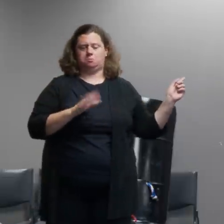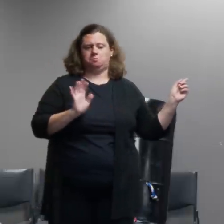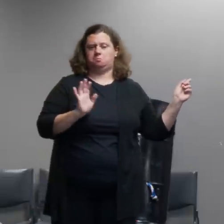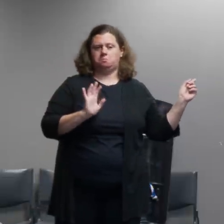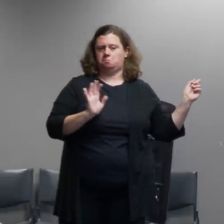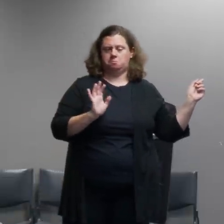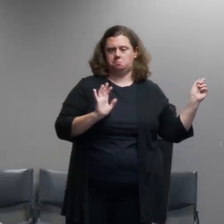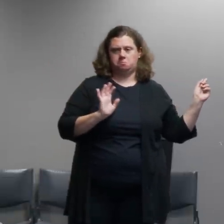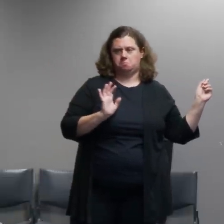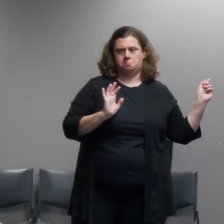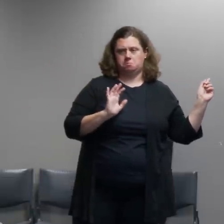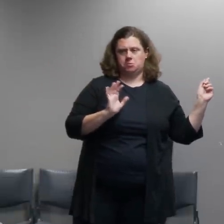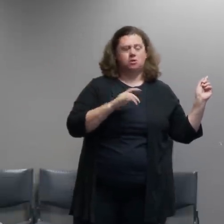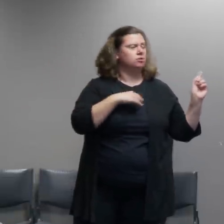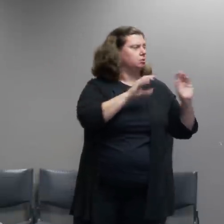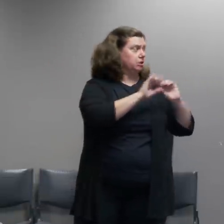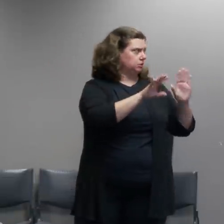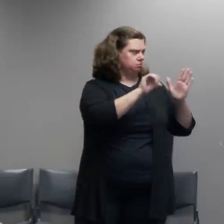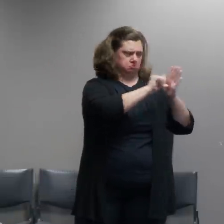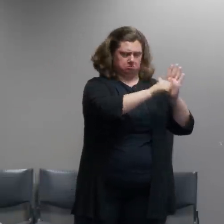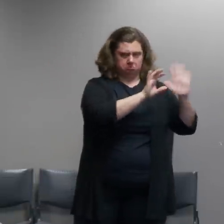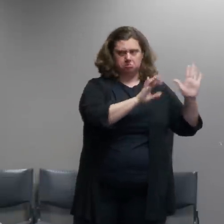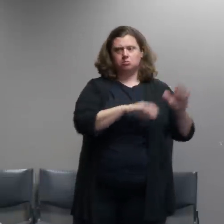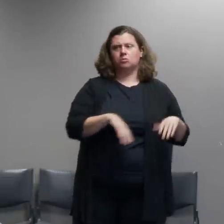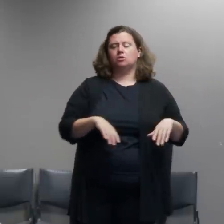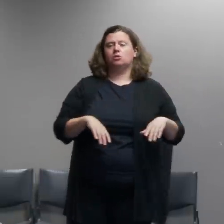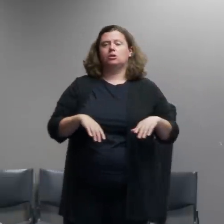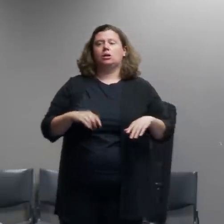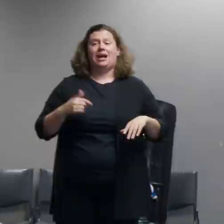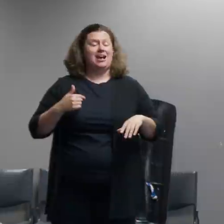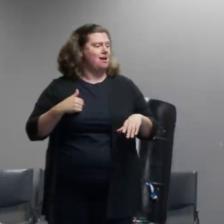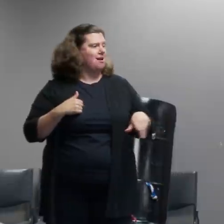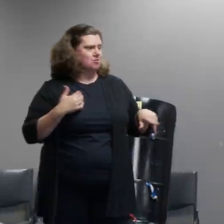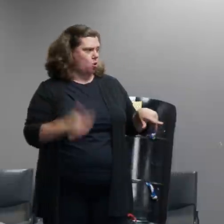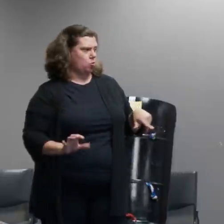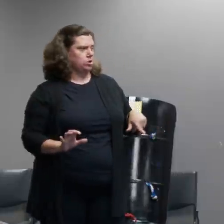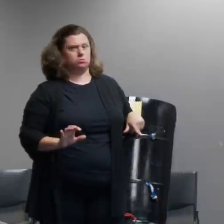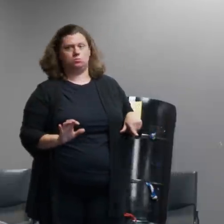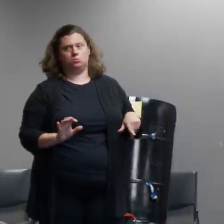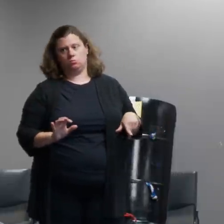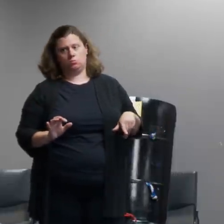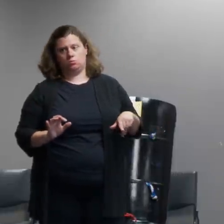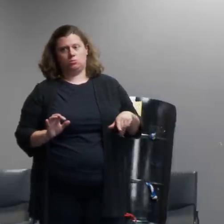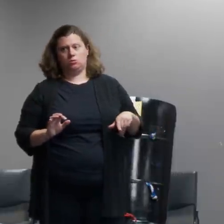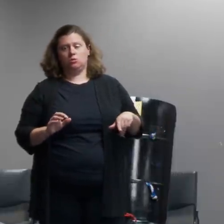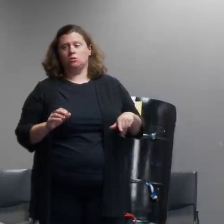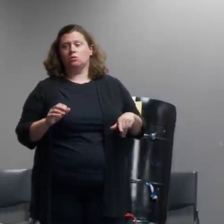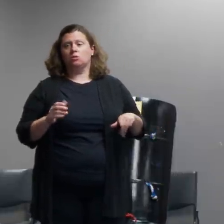clear about this i don't want to ratchet down our criteria for using cs